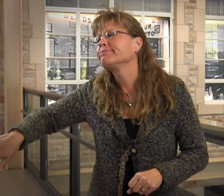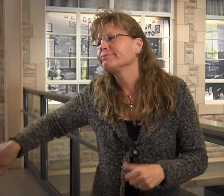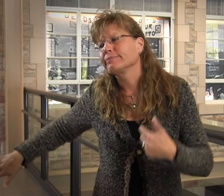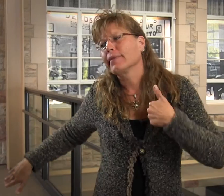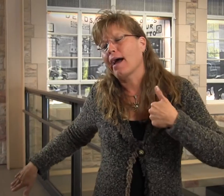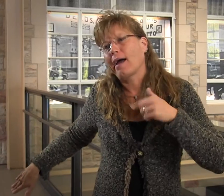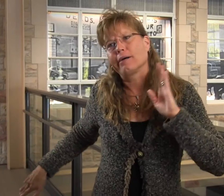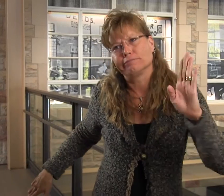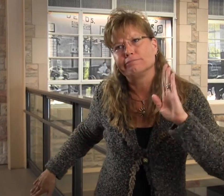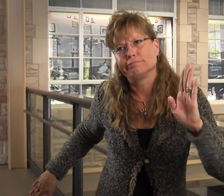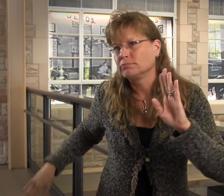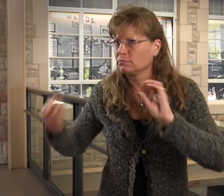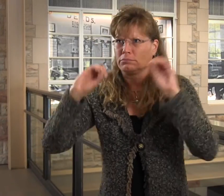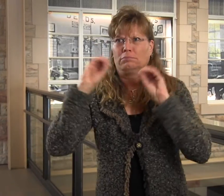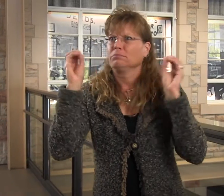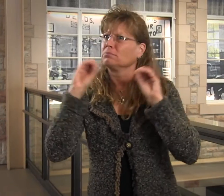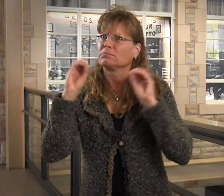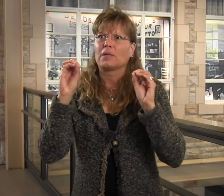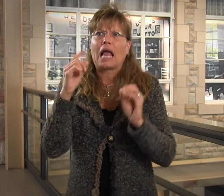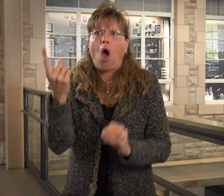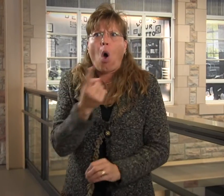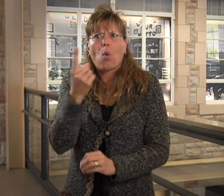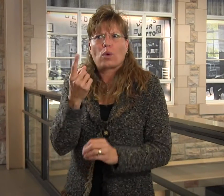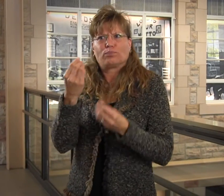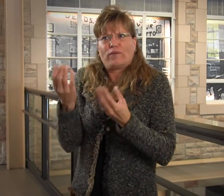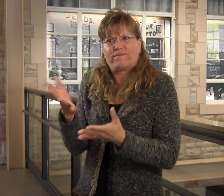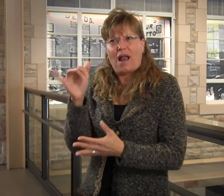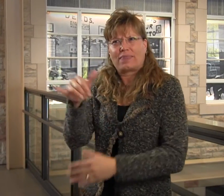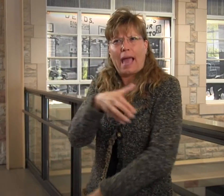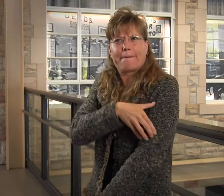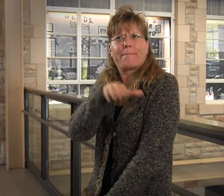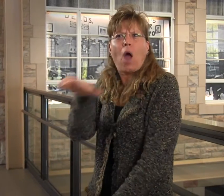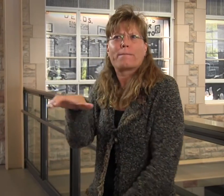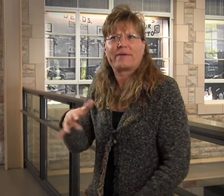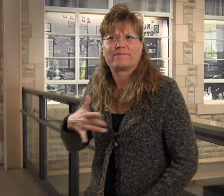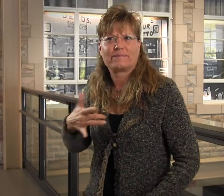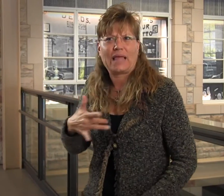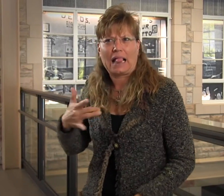He never pushed me aside to step in, that was never the case. He always provided